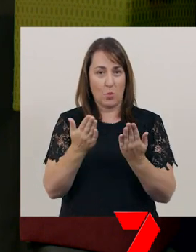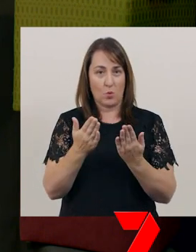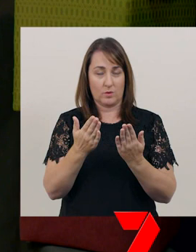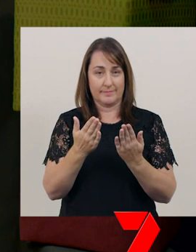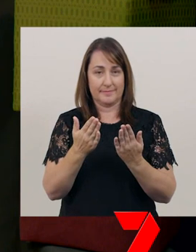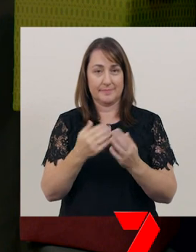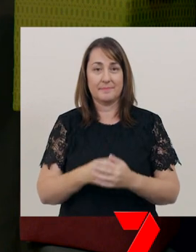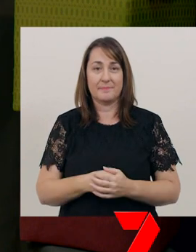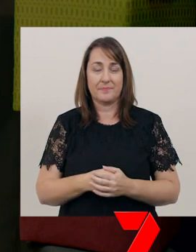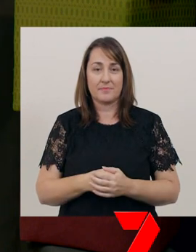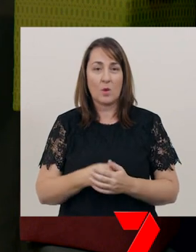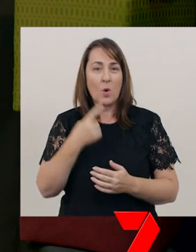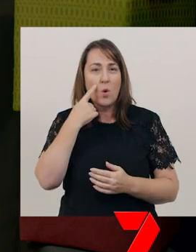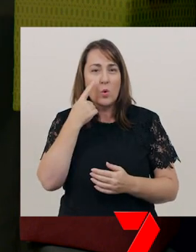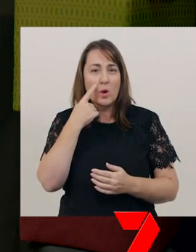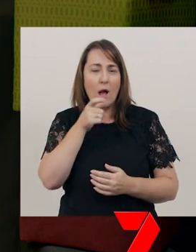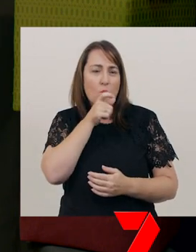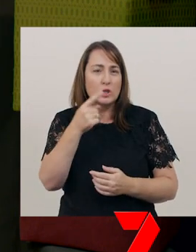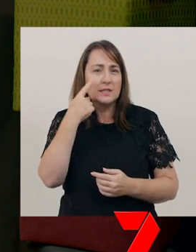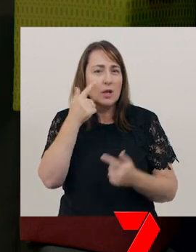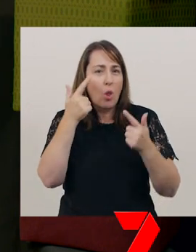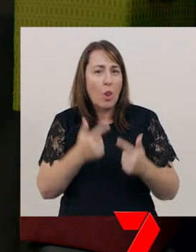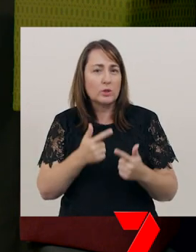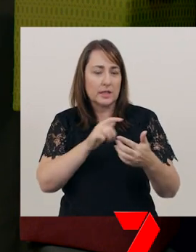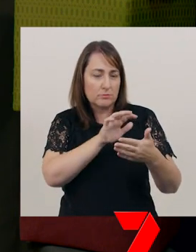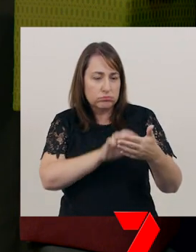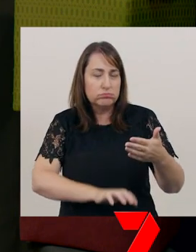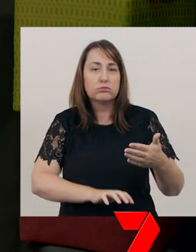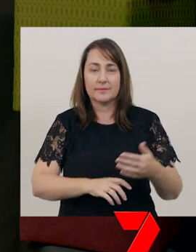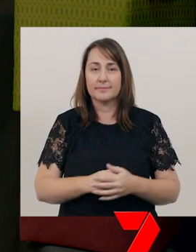We’re going to look at high-frequency words. What's that, Rex?